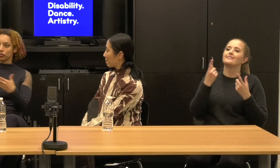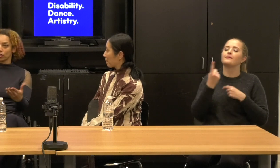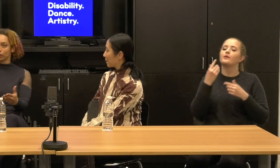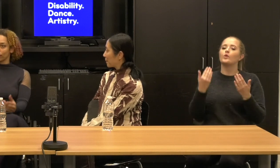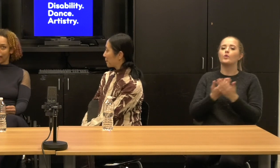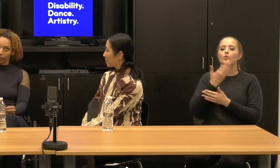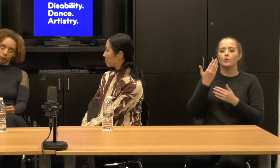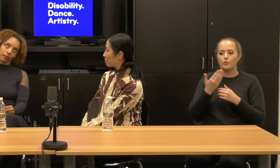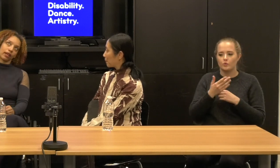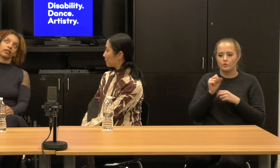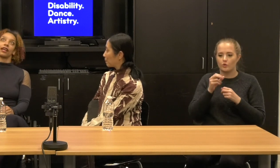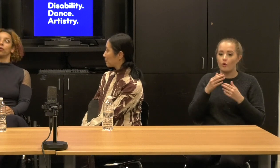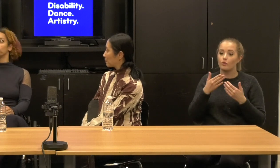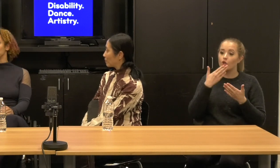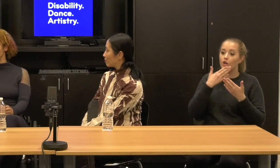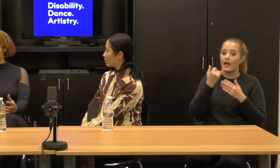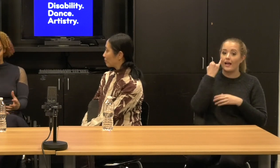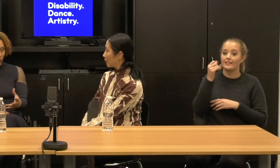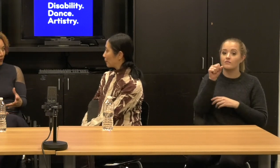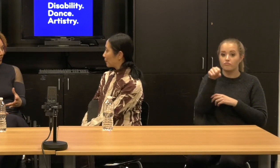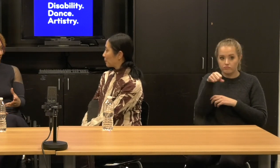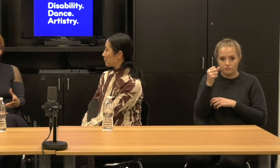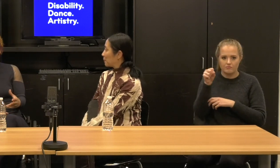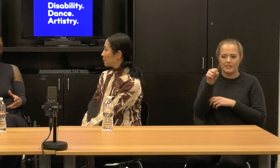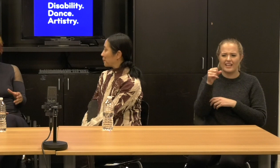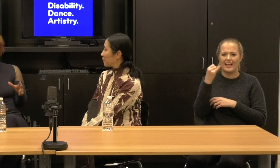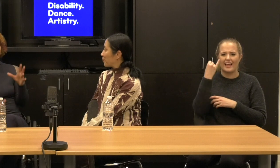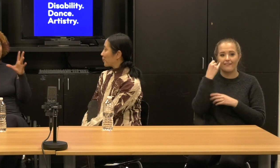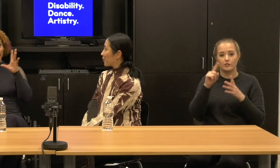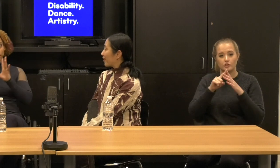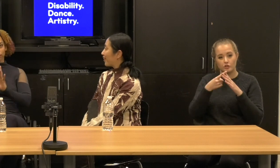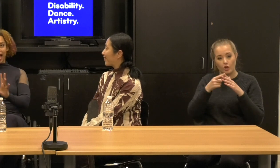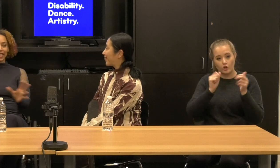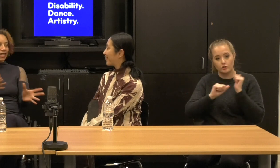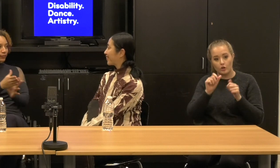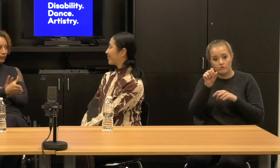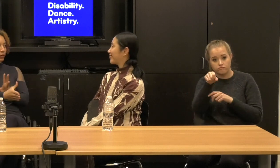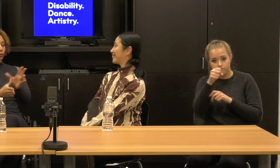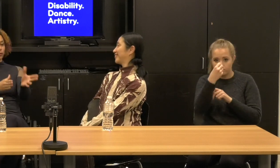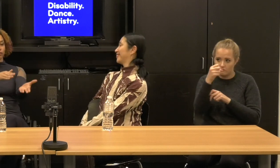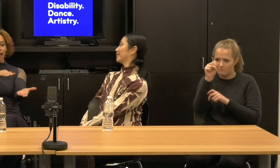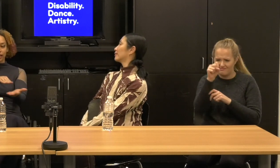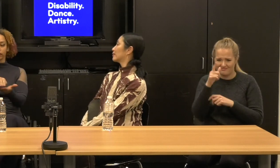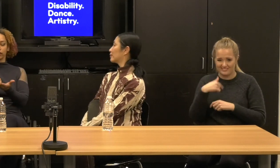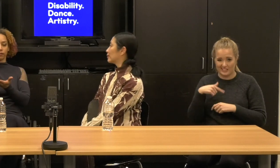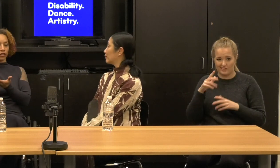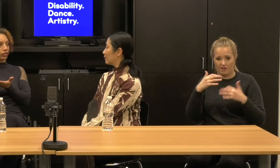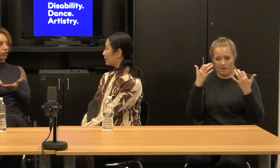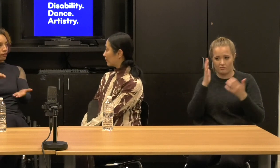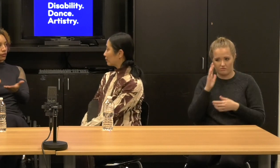started the show with that, it'd be like, is that all you can do? And so what became a radical, what was it, a radical intervention.